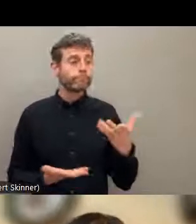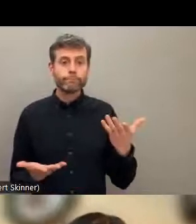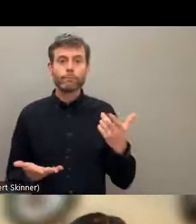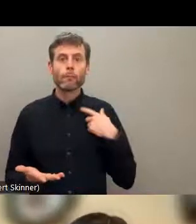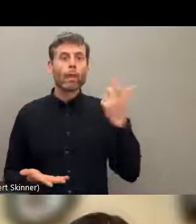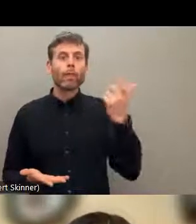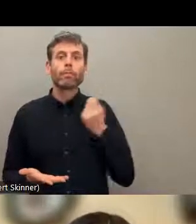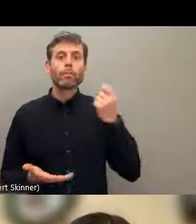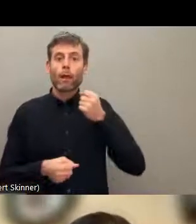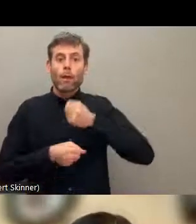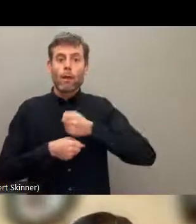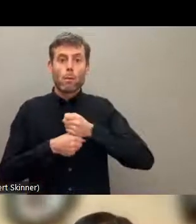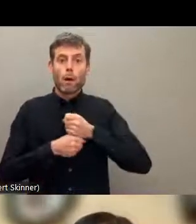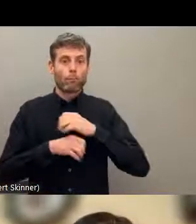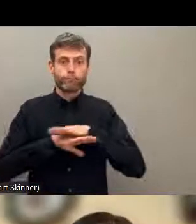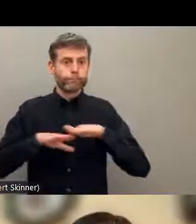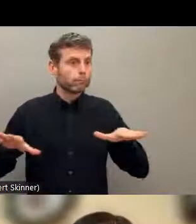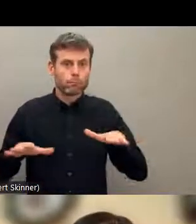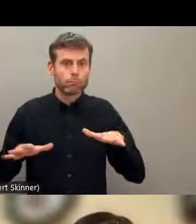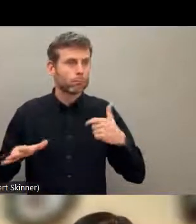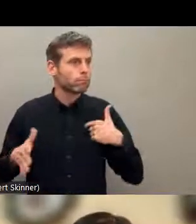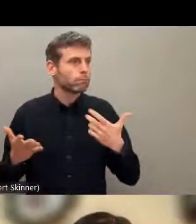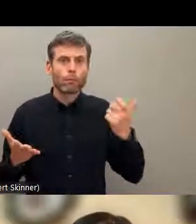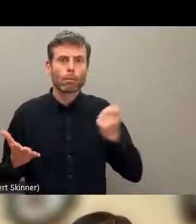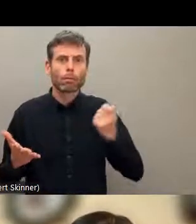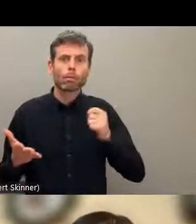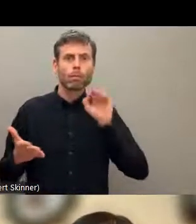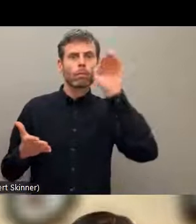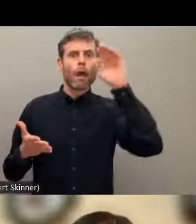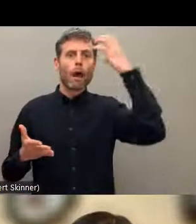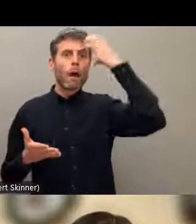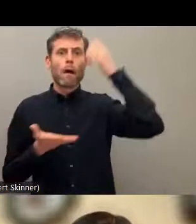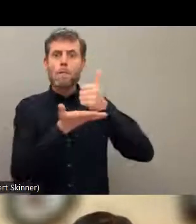the last data that I wanted to highlight